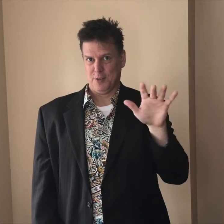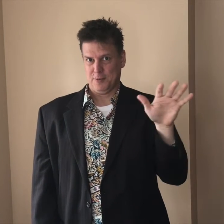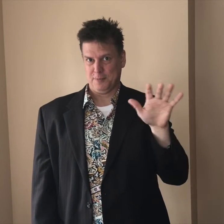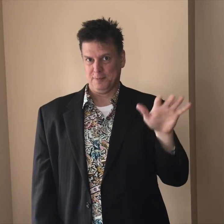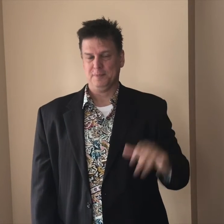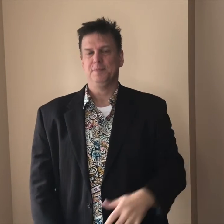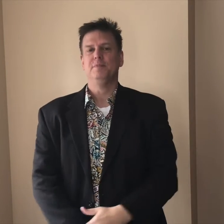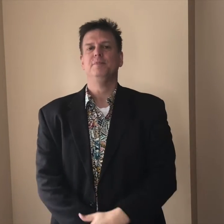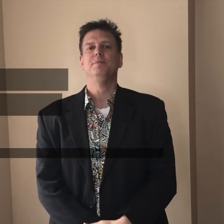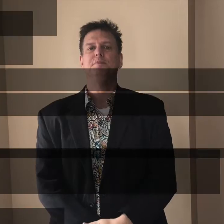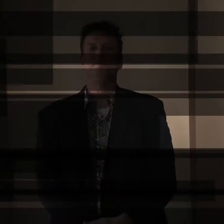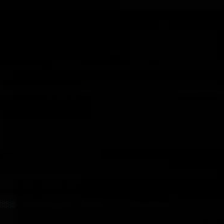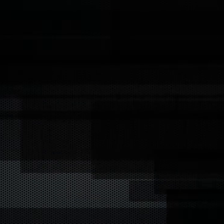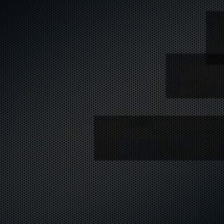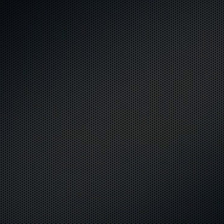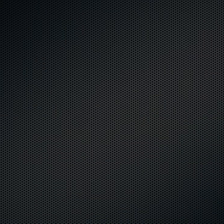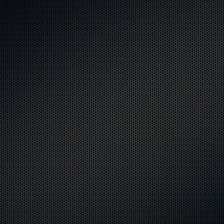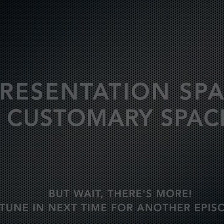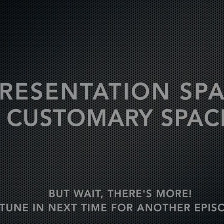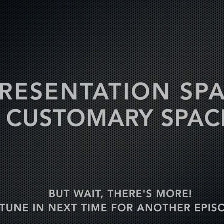So now there are two places that you can fingerspell